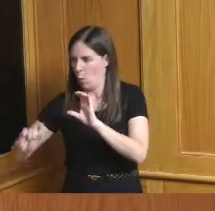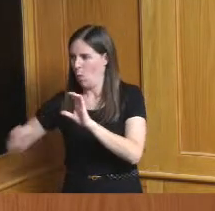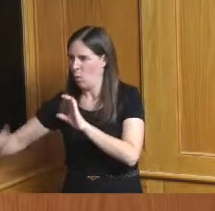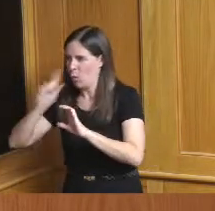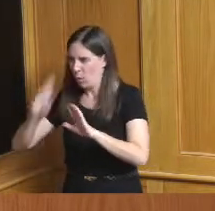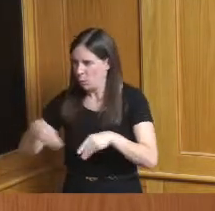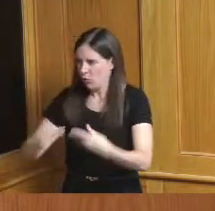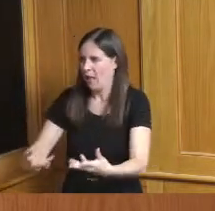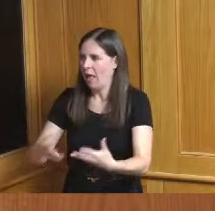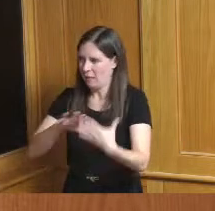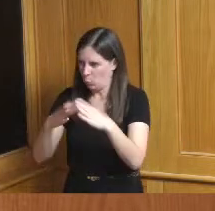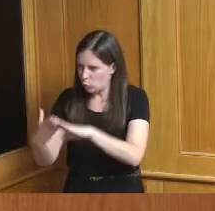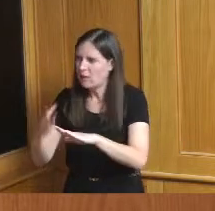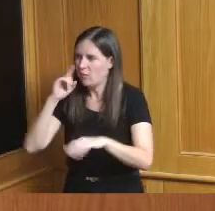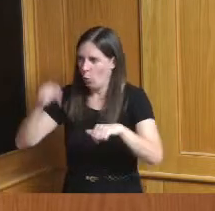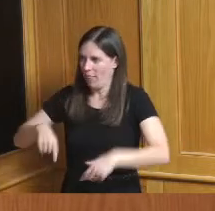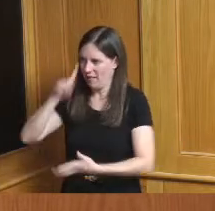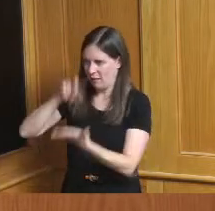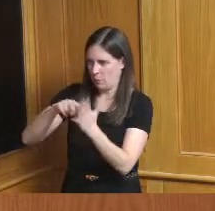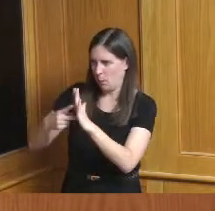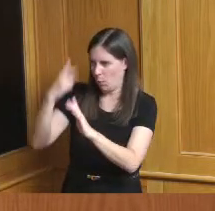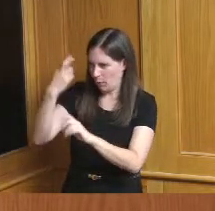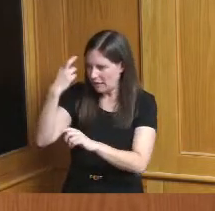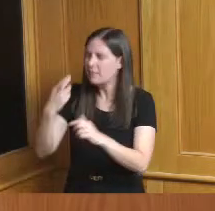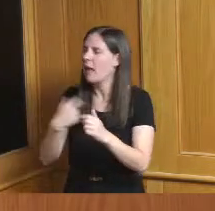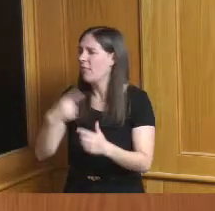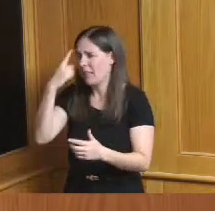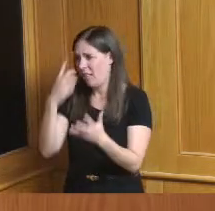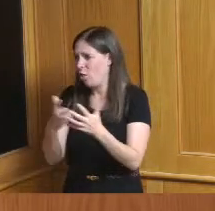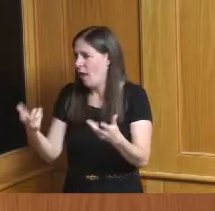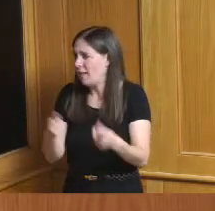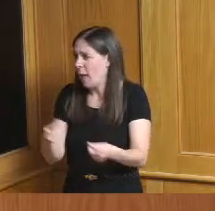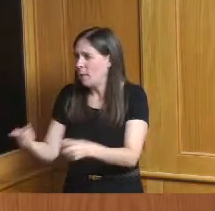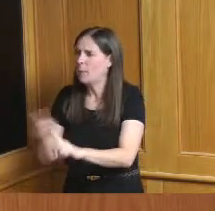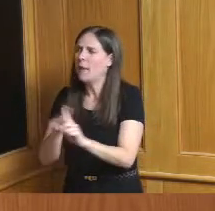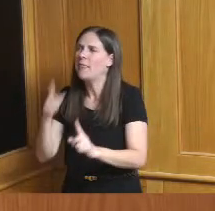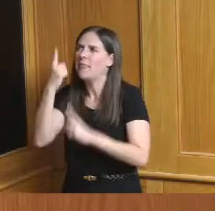so there's a lot going on I just think it's a matter of maybe packaging it and making sure that